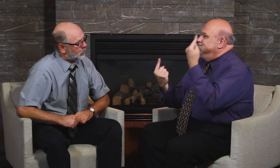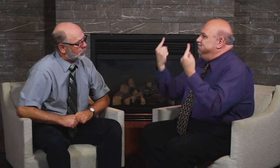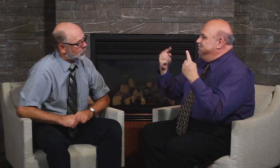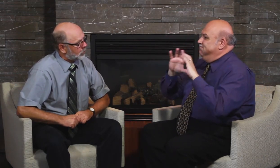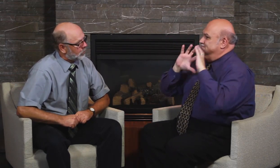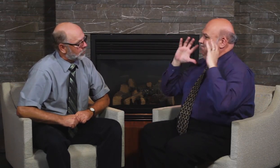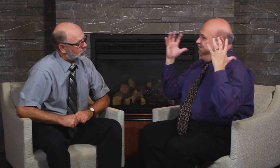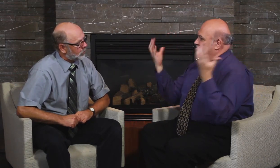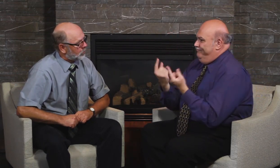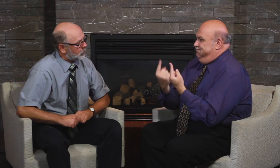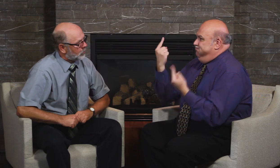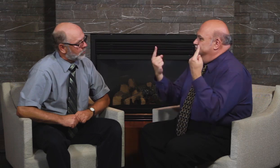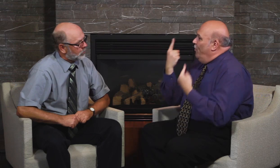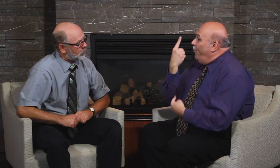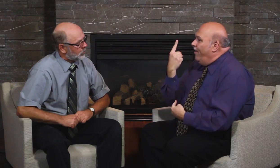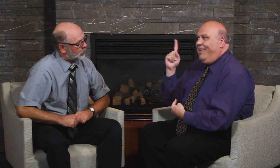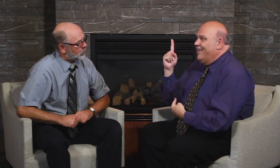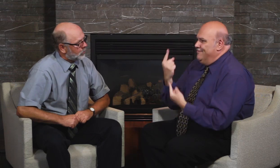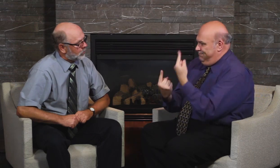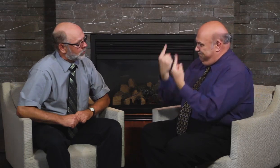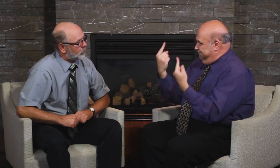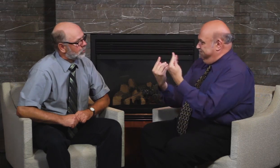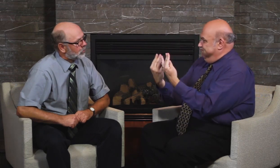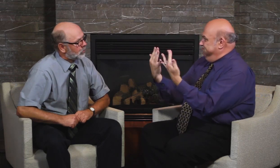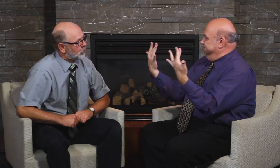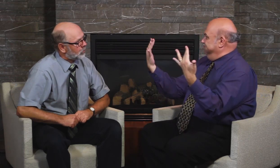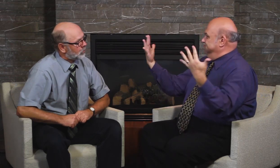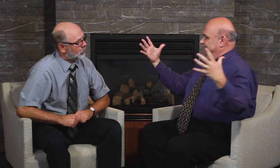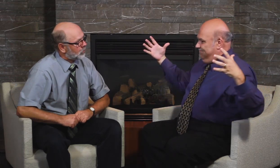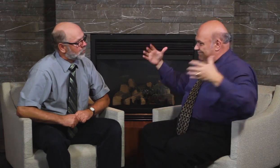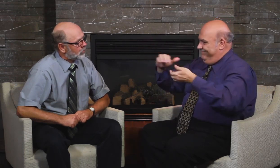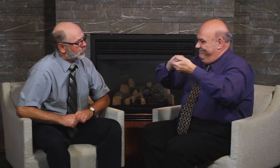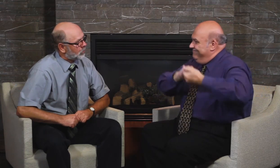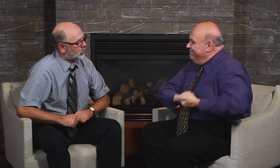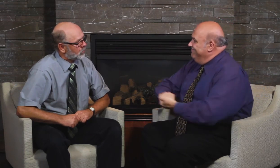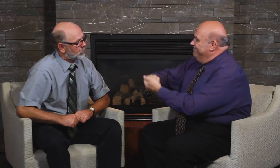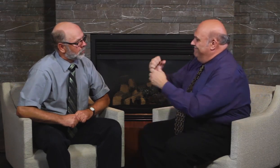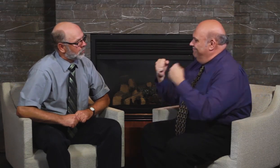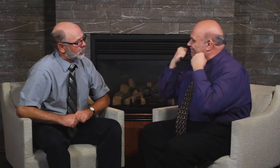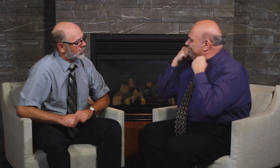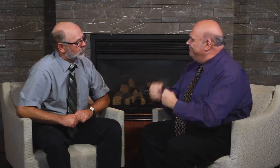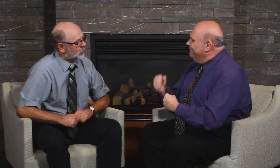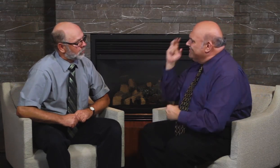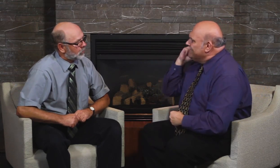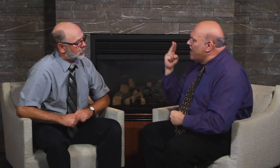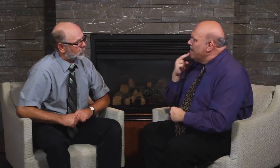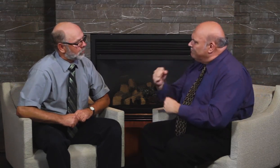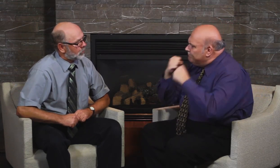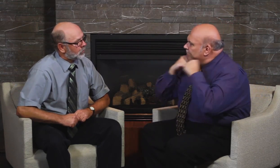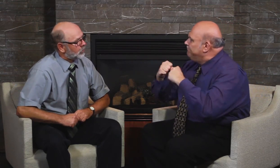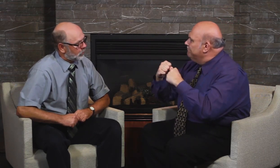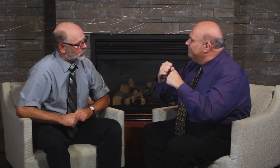are able to vote and work with hearing people. The advocacy for Deaf Rights would be stronger.